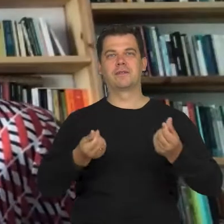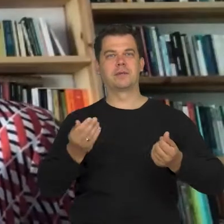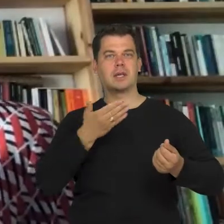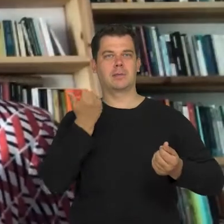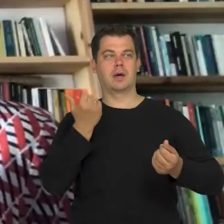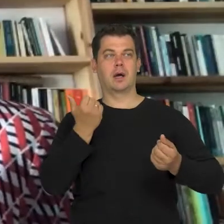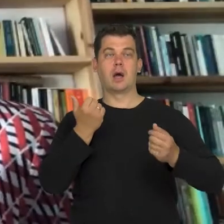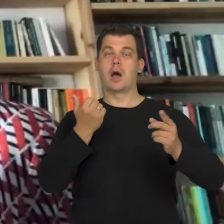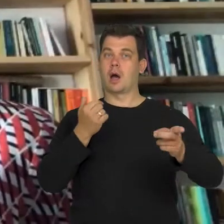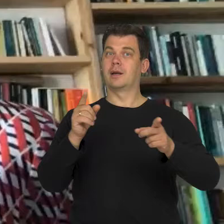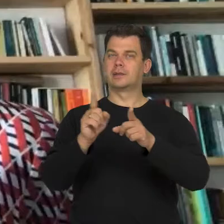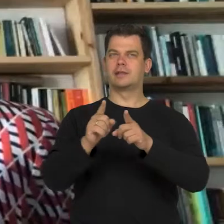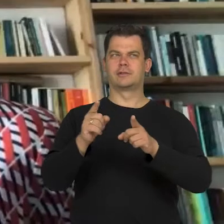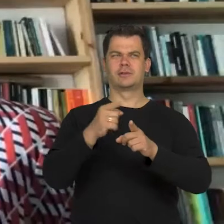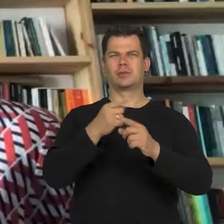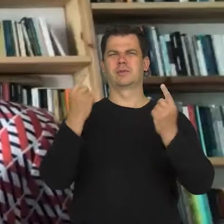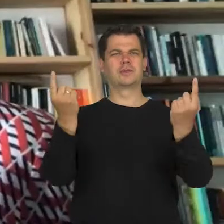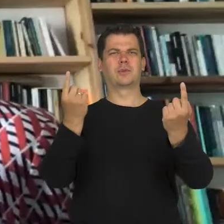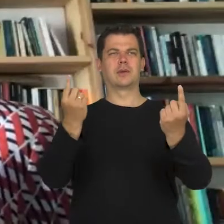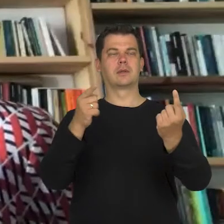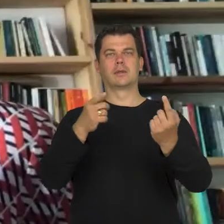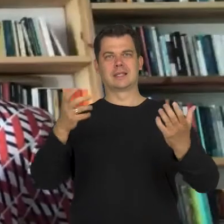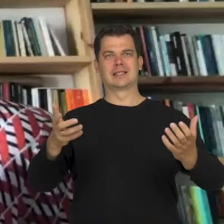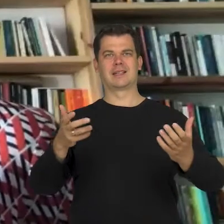but the need to reject the image